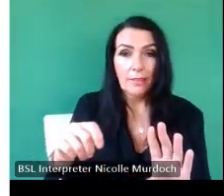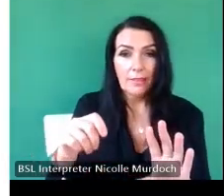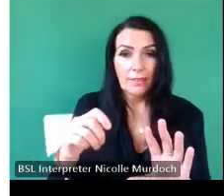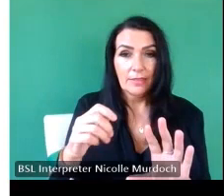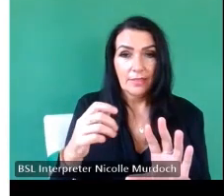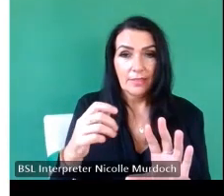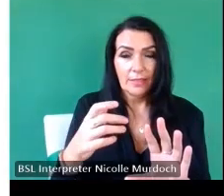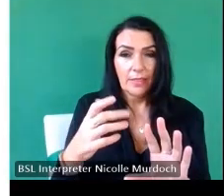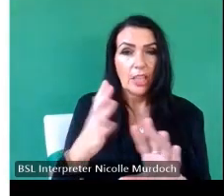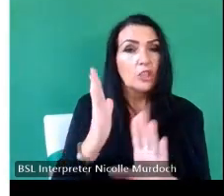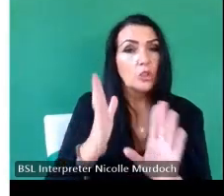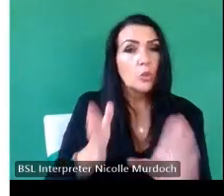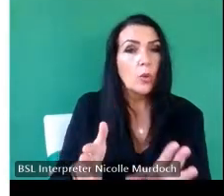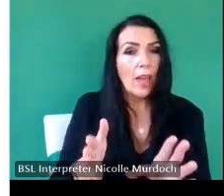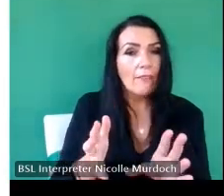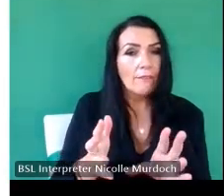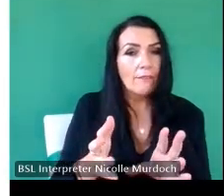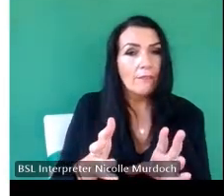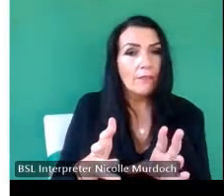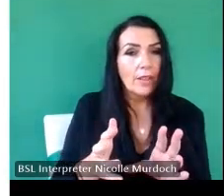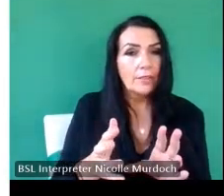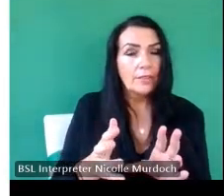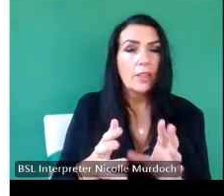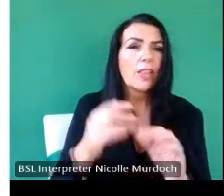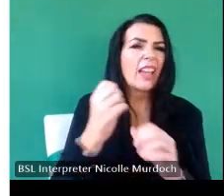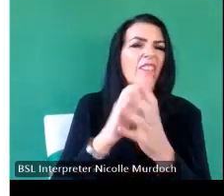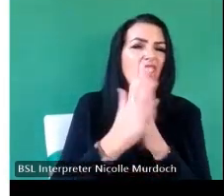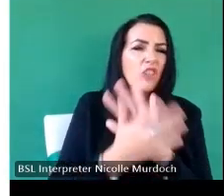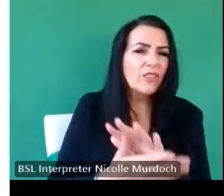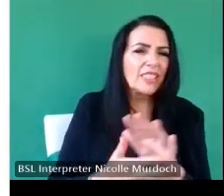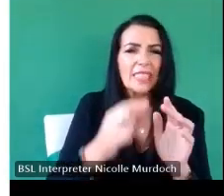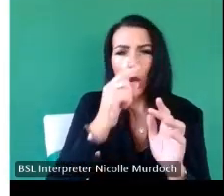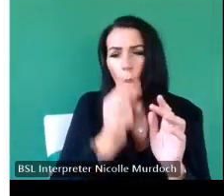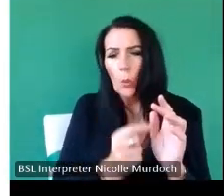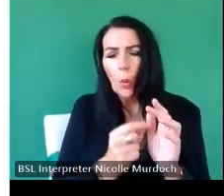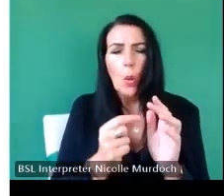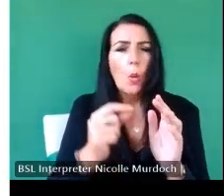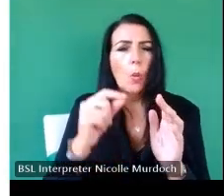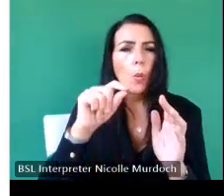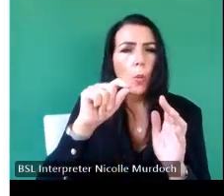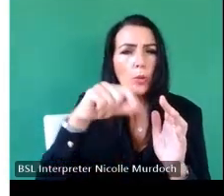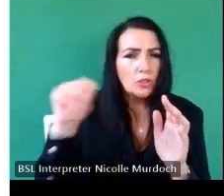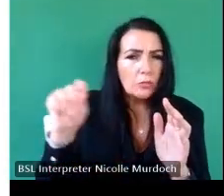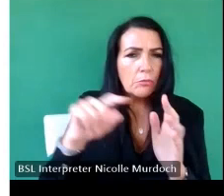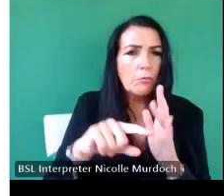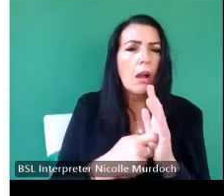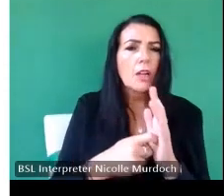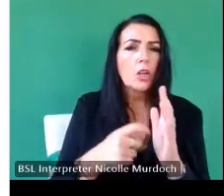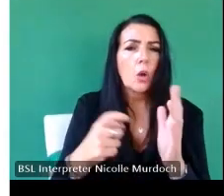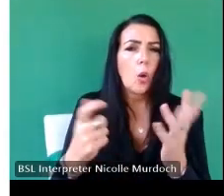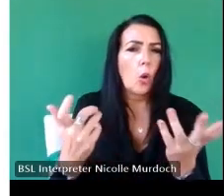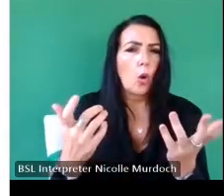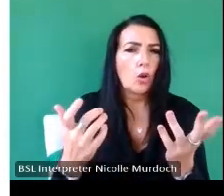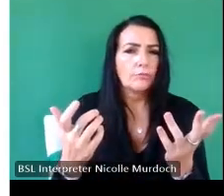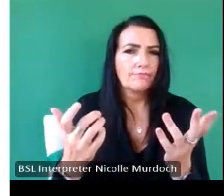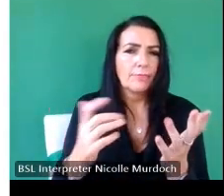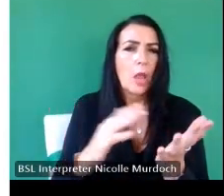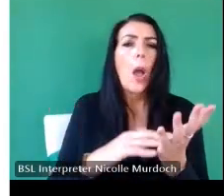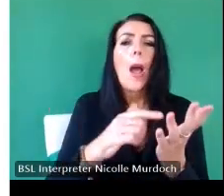does so if it's graffiti or witch's marks or M to Mori then they will have a different shape